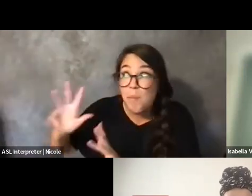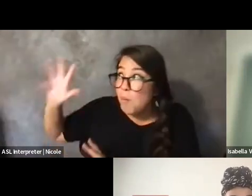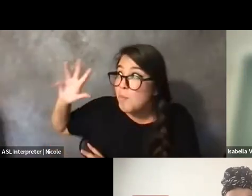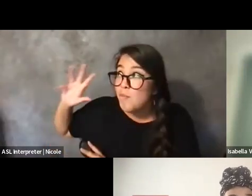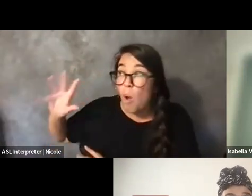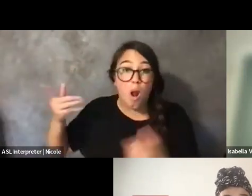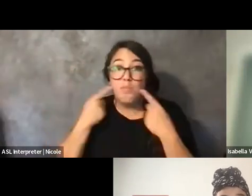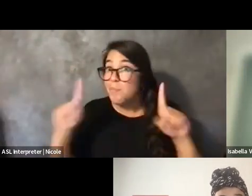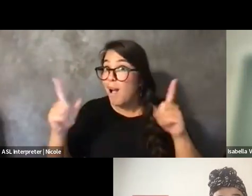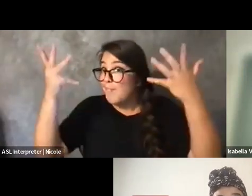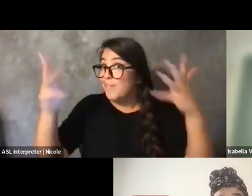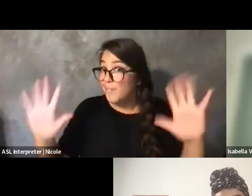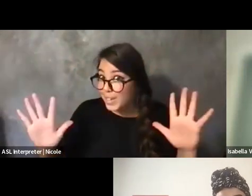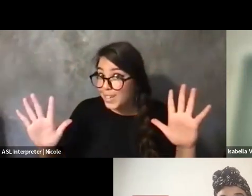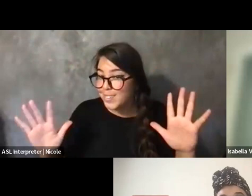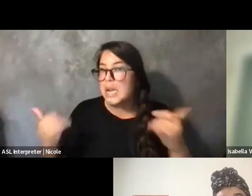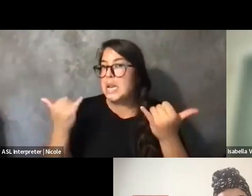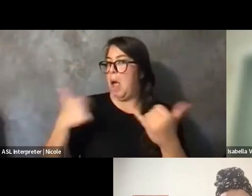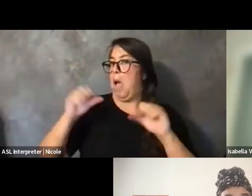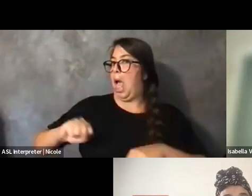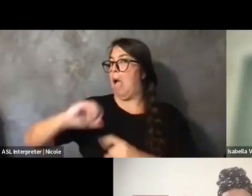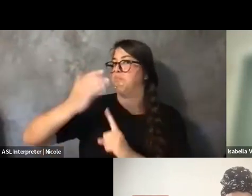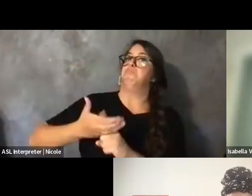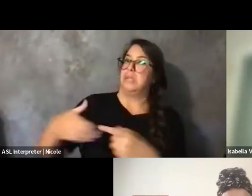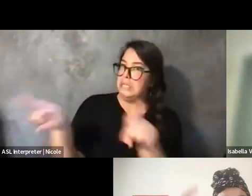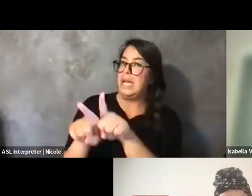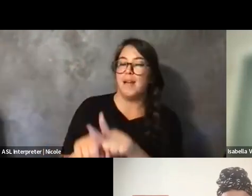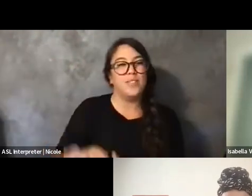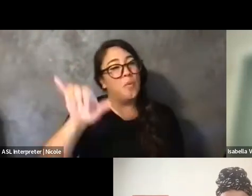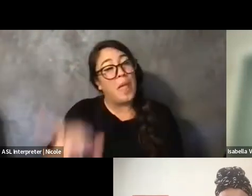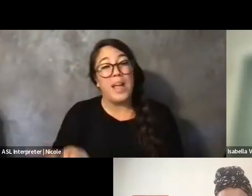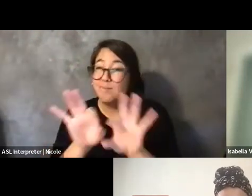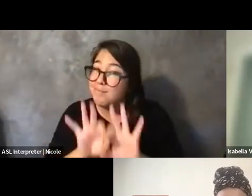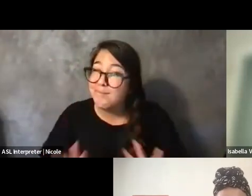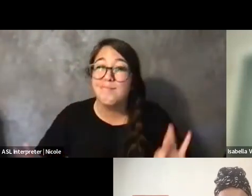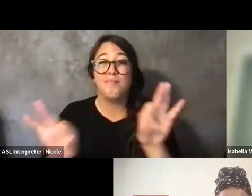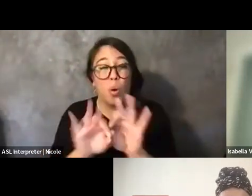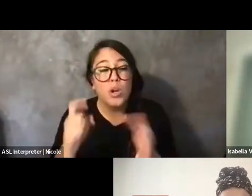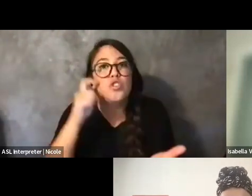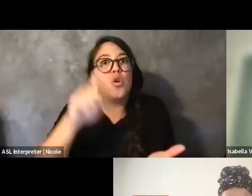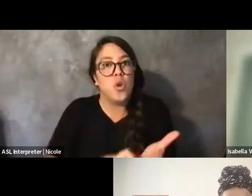And I'm, like, mindful of that always, that there are lineages upon lineages that we're stepping into as we do this work.